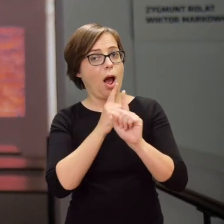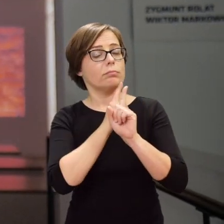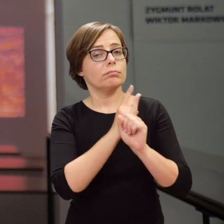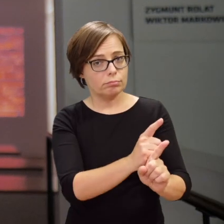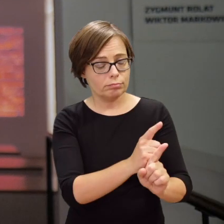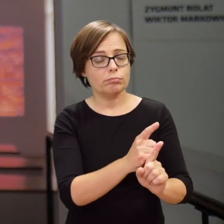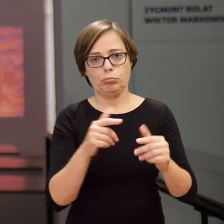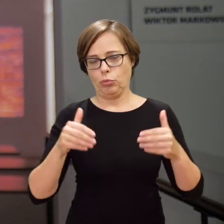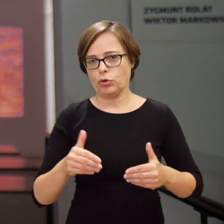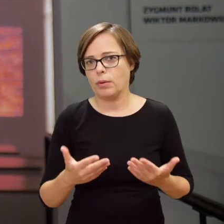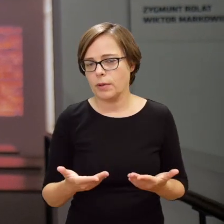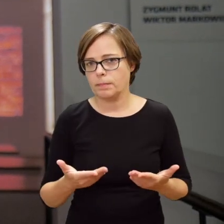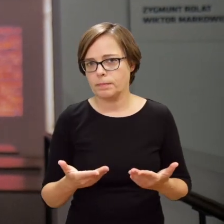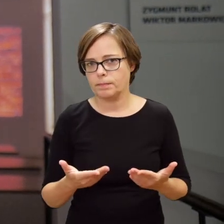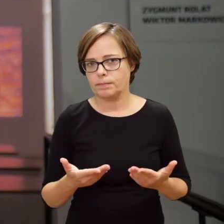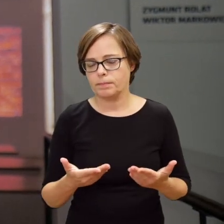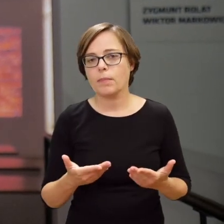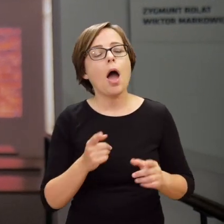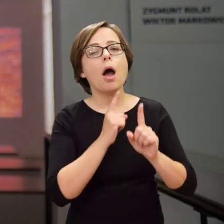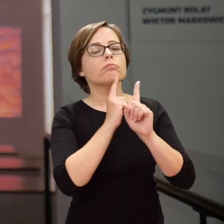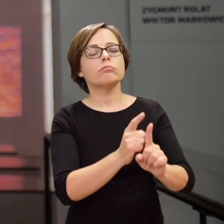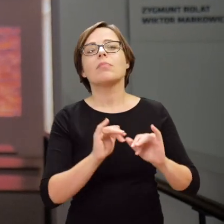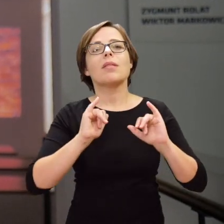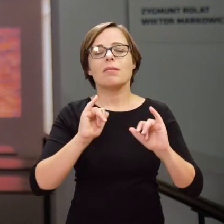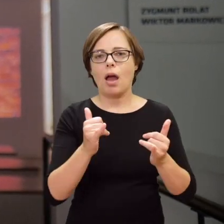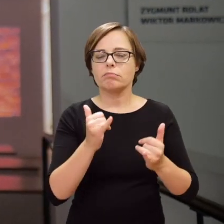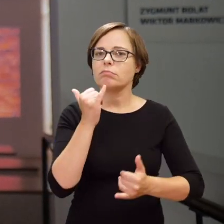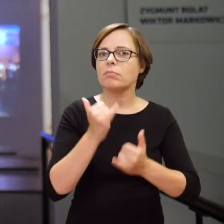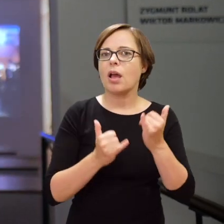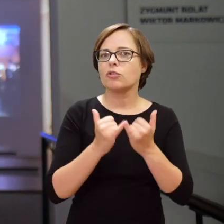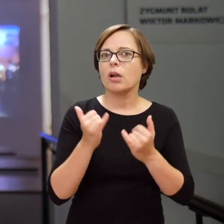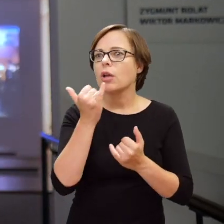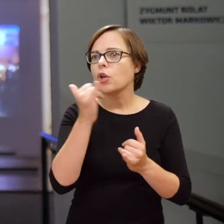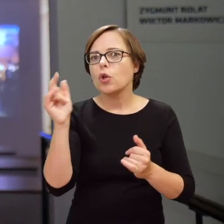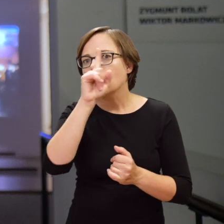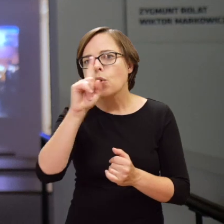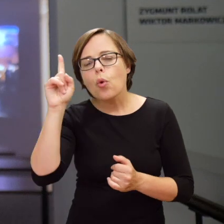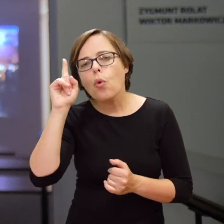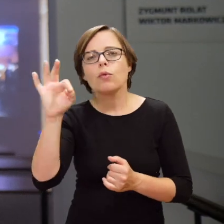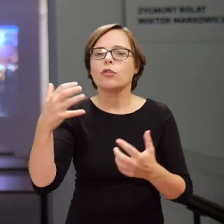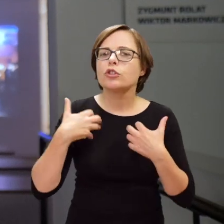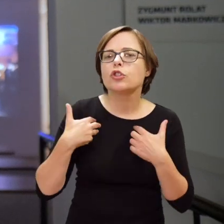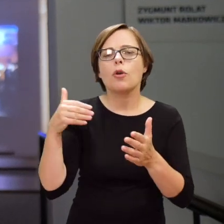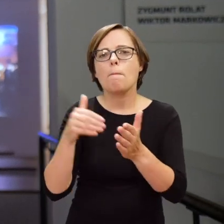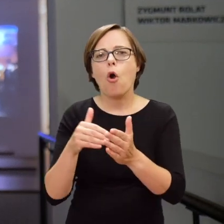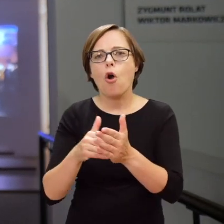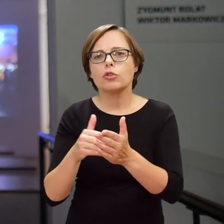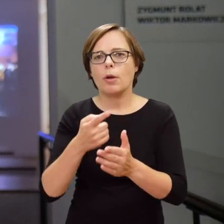in the direction we may take. We may take the direction of being sensitive and alert to the plight of others.